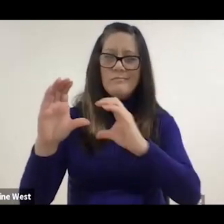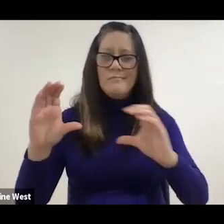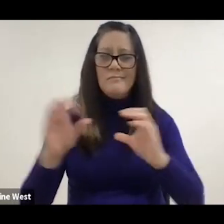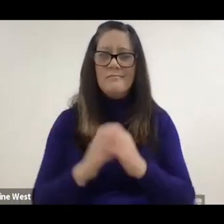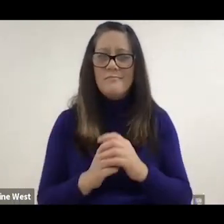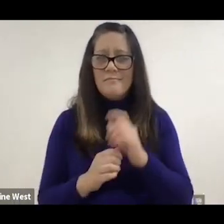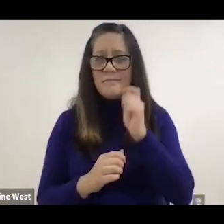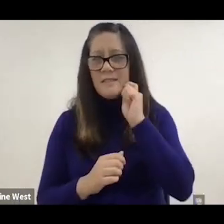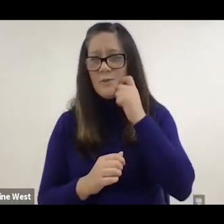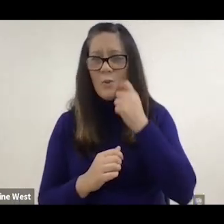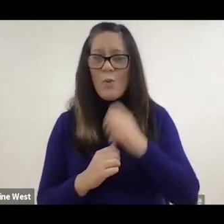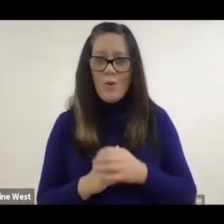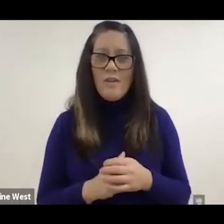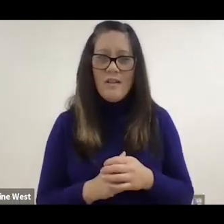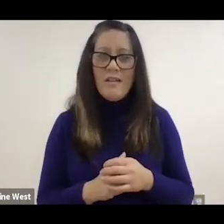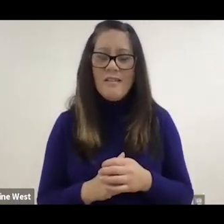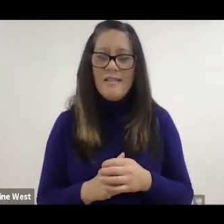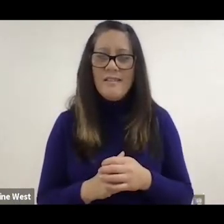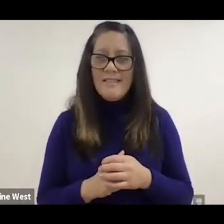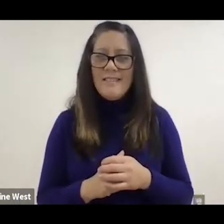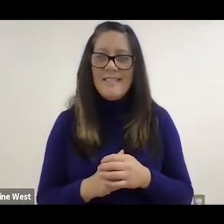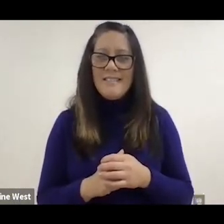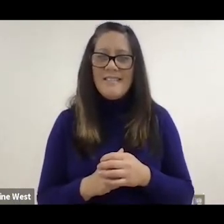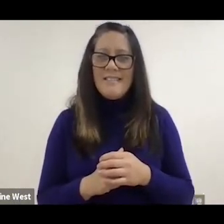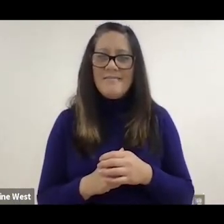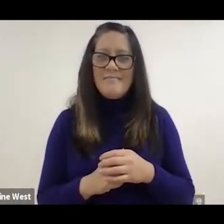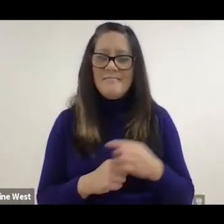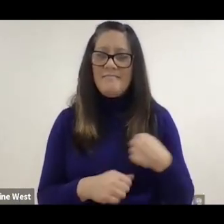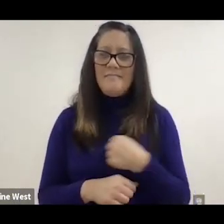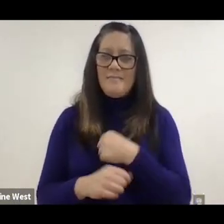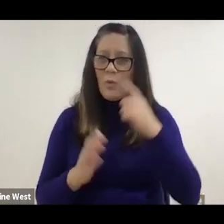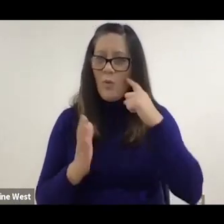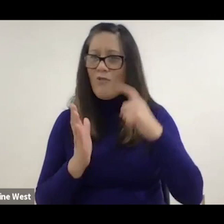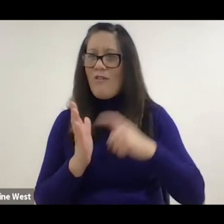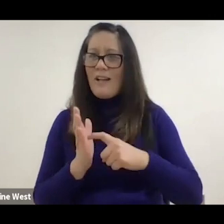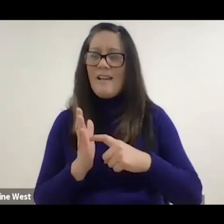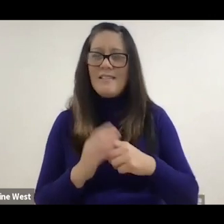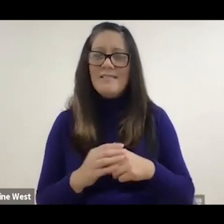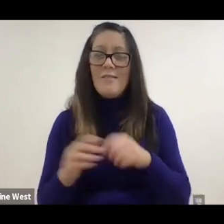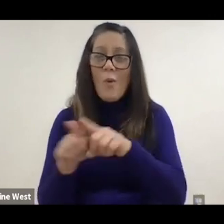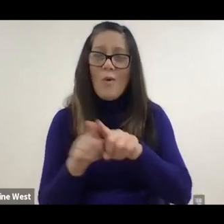think is a field that we got recognized. And as you might be aware,